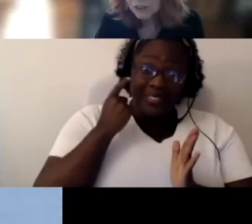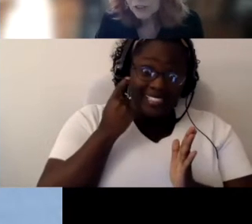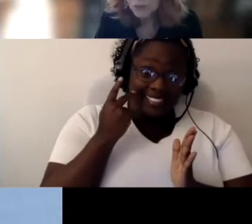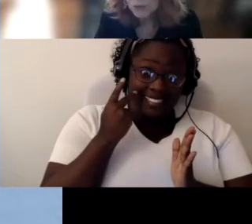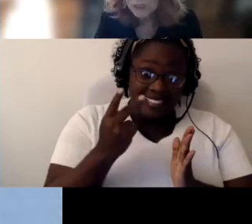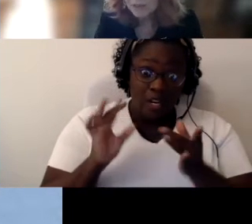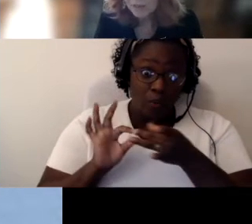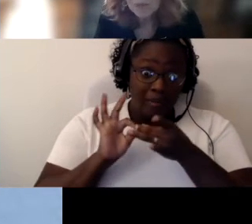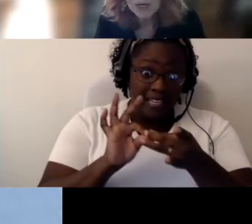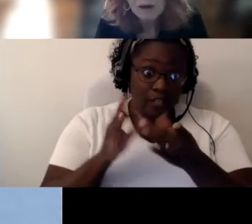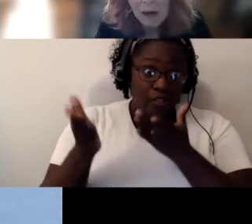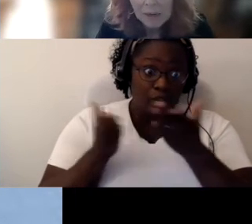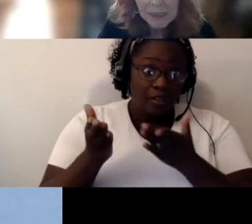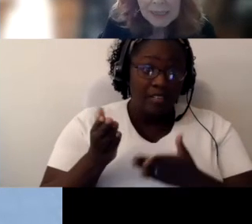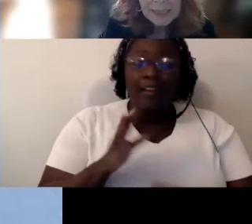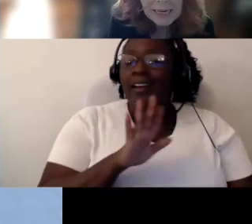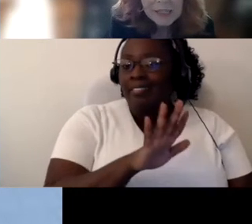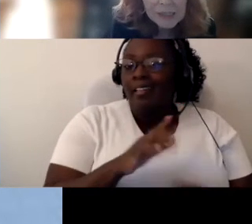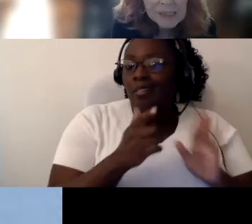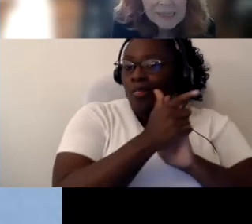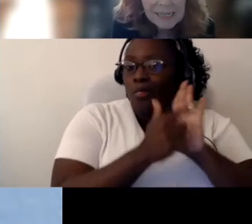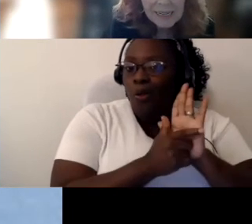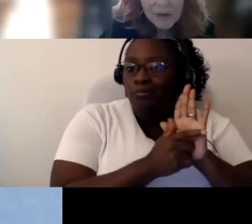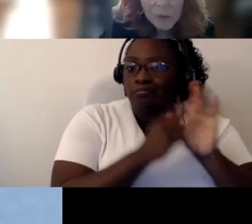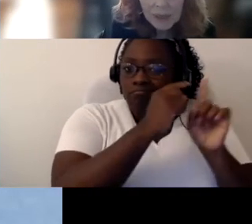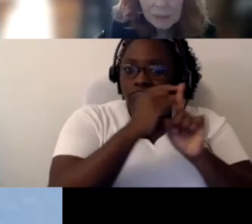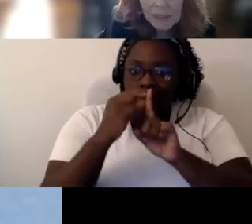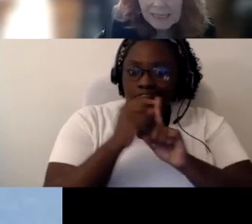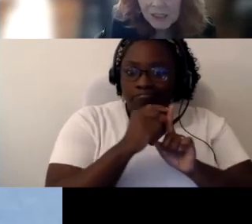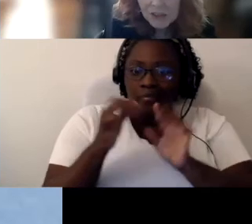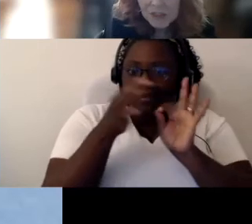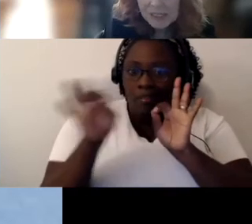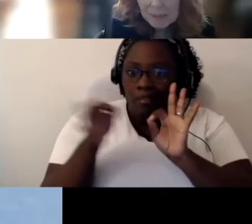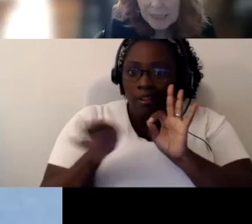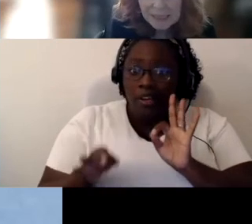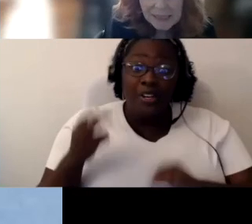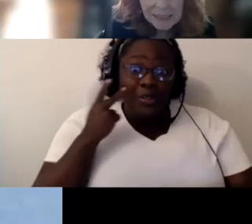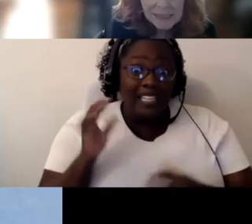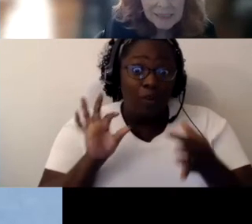Here's the wording from the law, and you can see there what related services means. It's